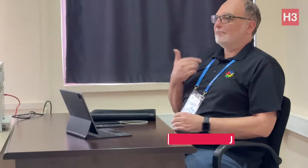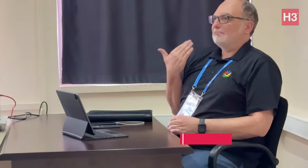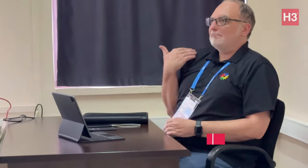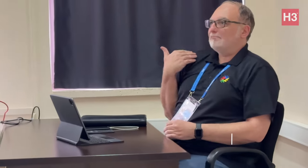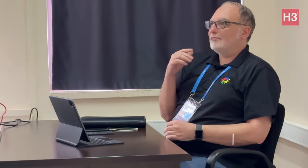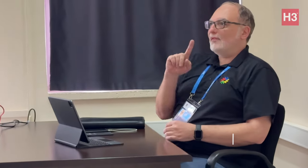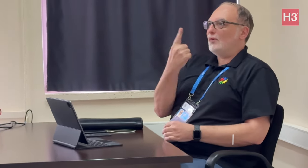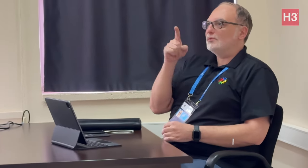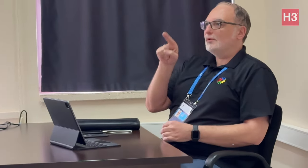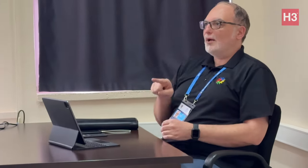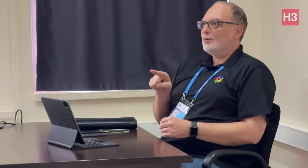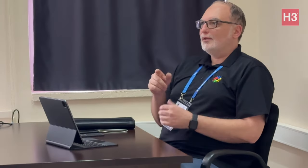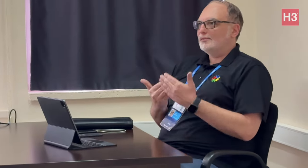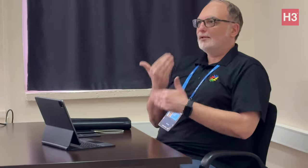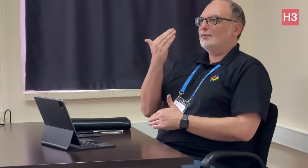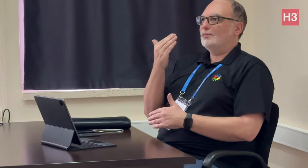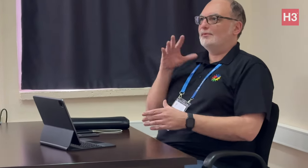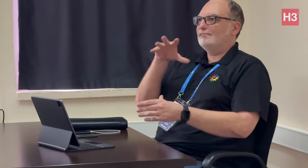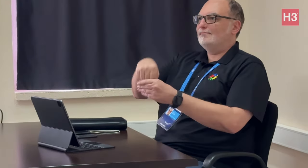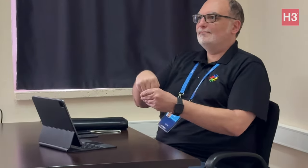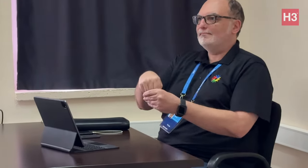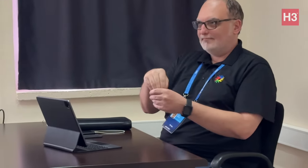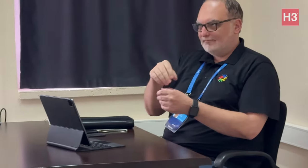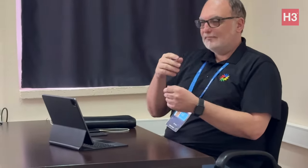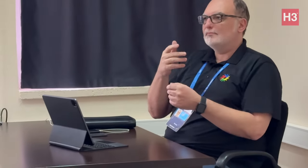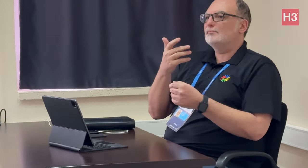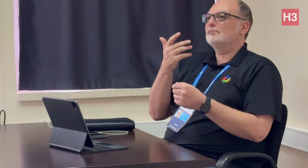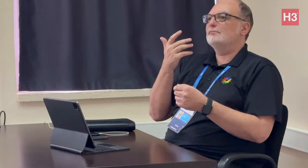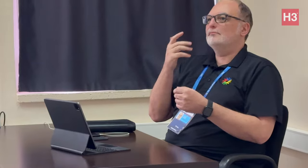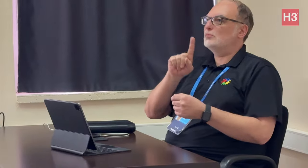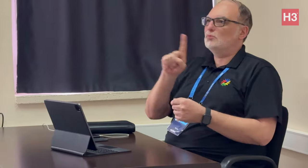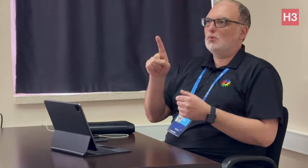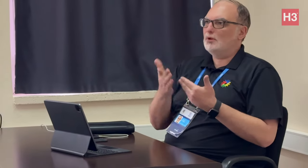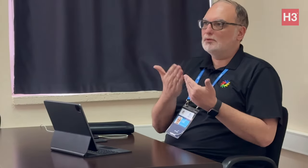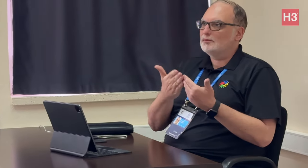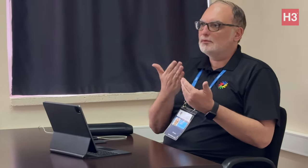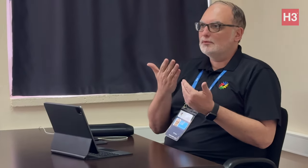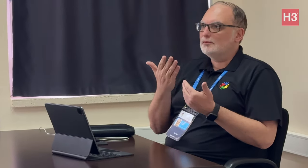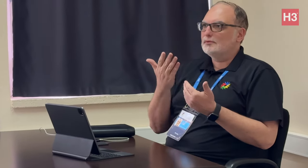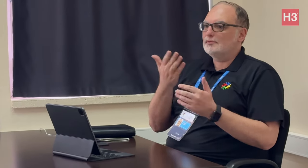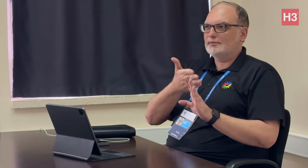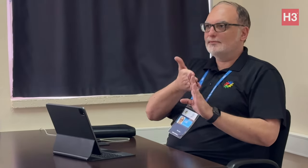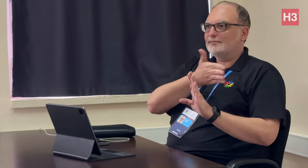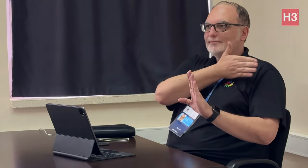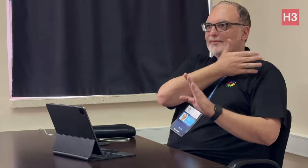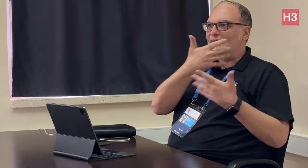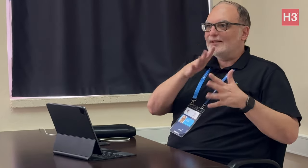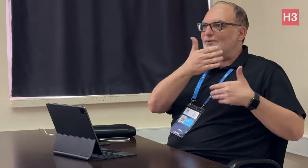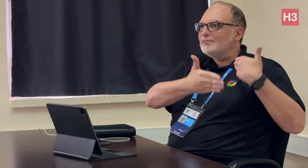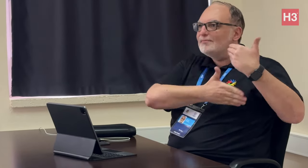to organizing these events? [Jurgen]: It's going well. I recently joined ICSD last January. It was certainly not an easy work. Before I came, ICSD was already in